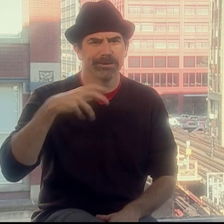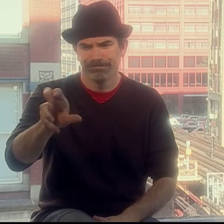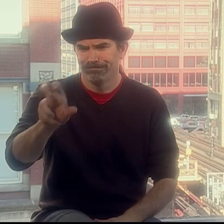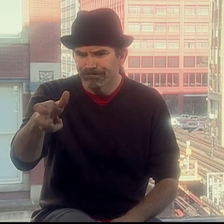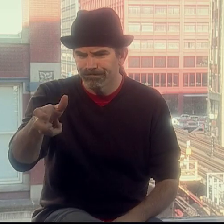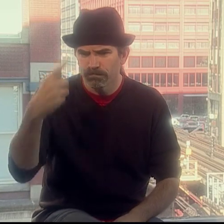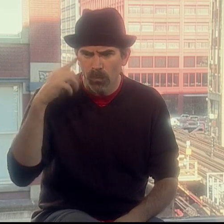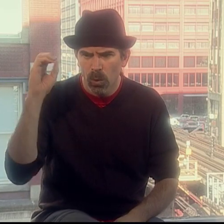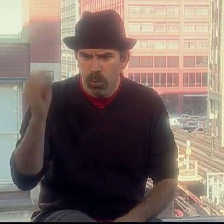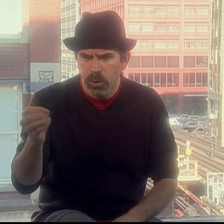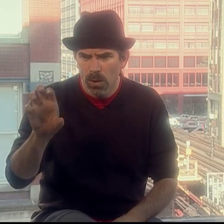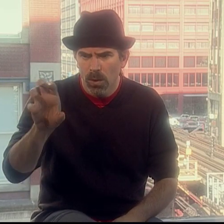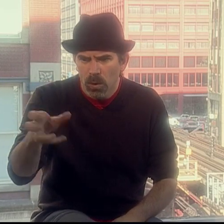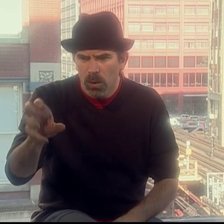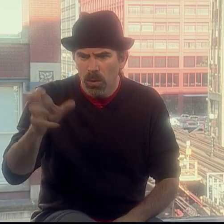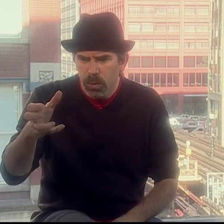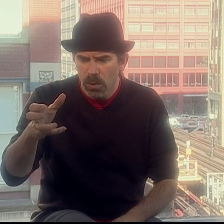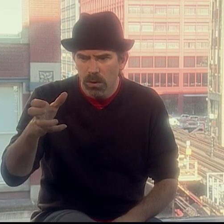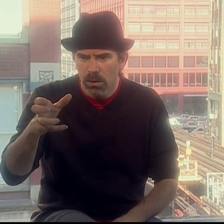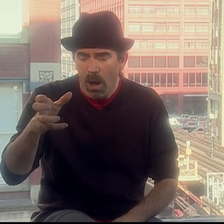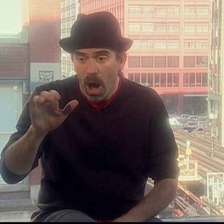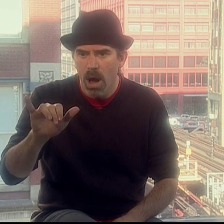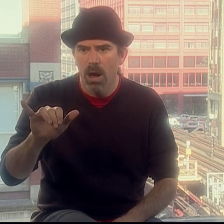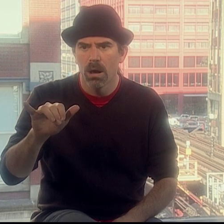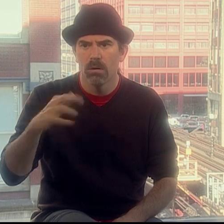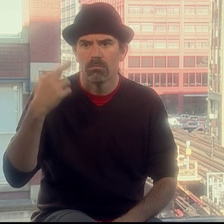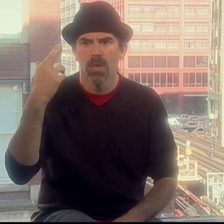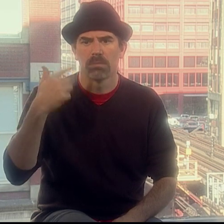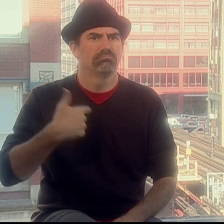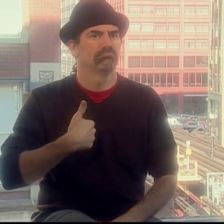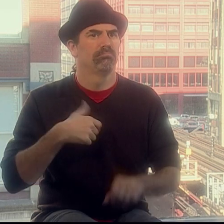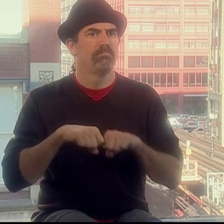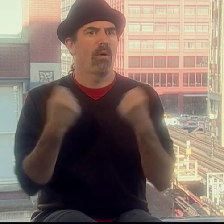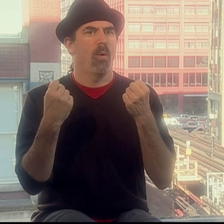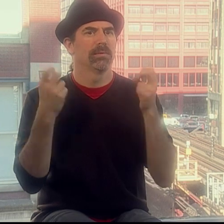So I went over to the TV set and turned up the volume louder and louder,